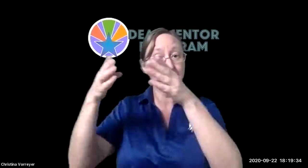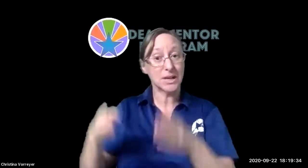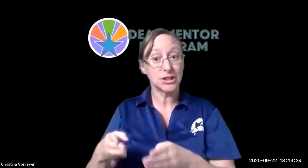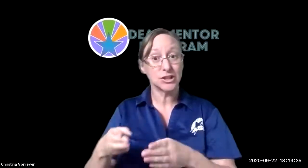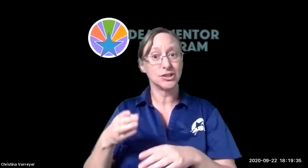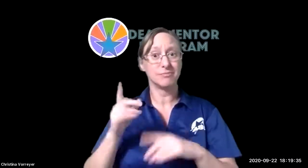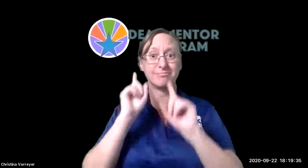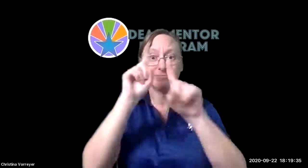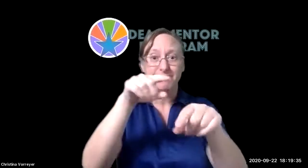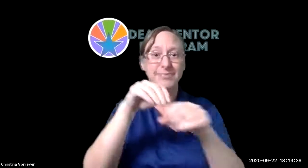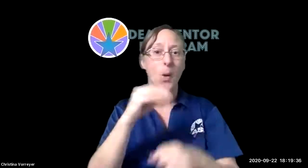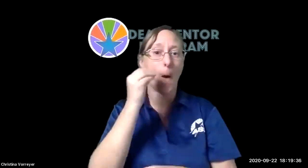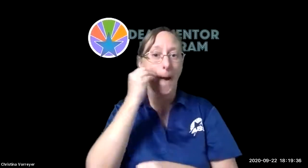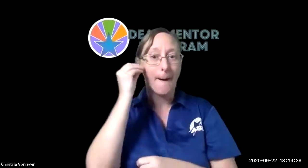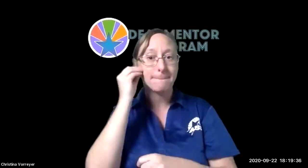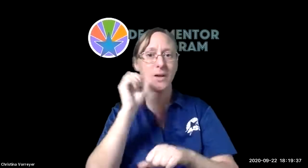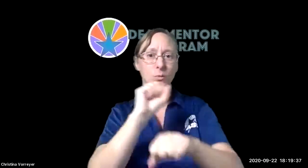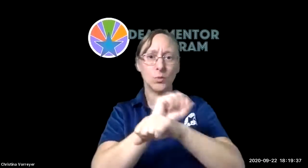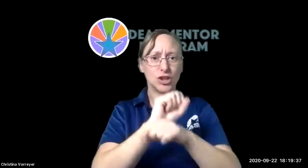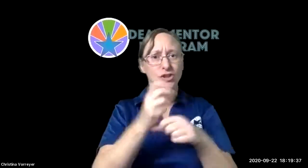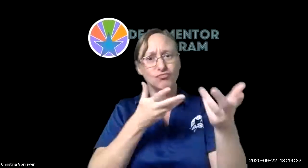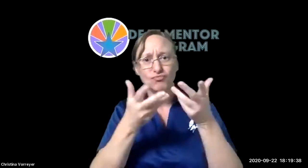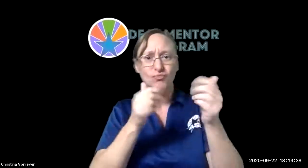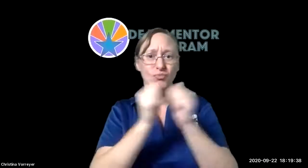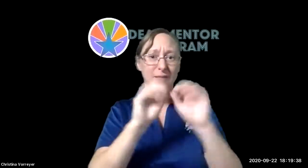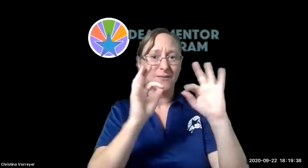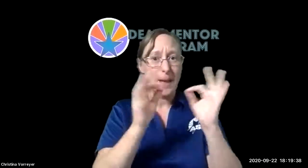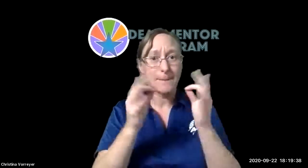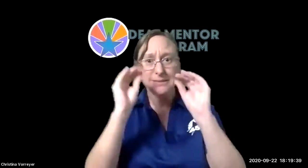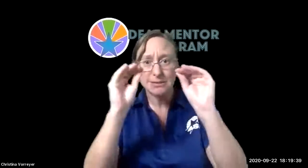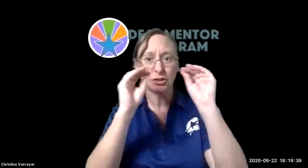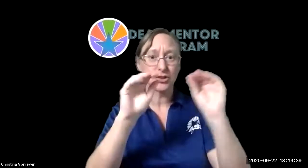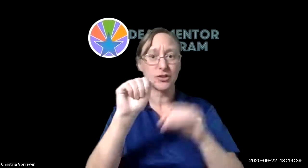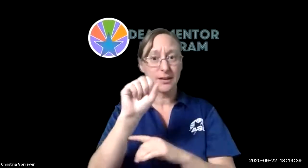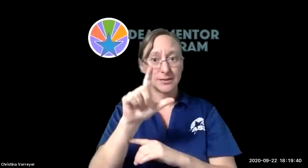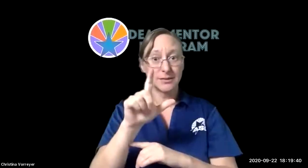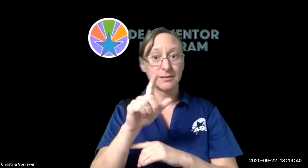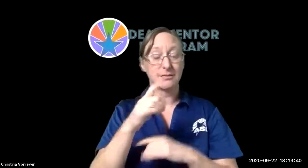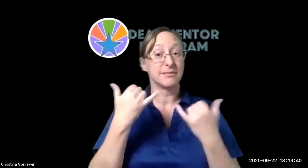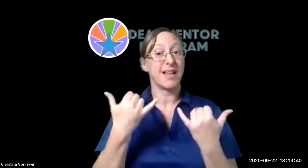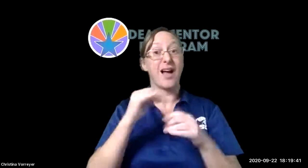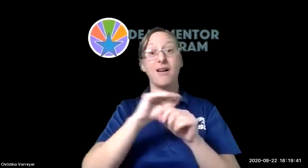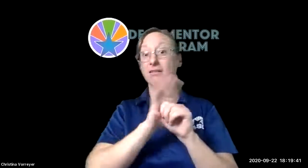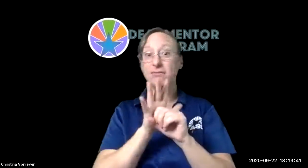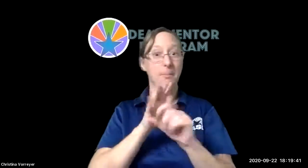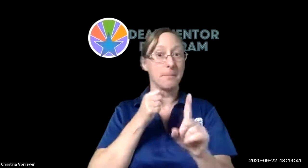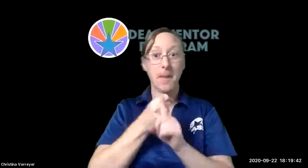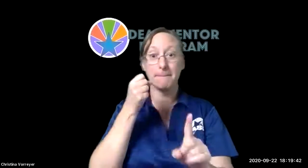in the past we had always worked in person with our families we would go into their homes and work with them